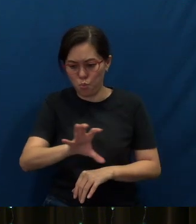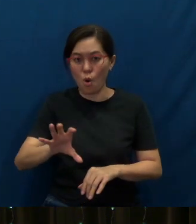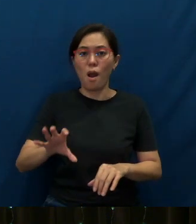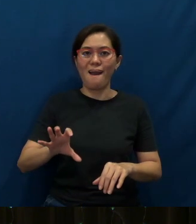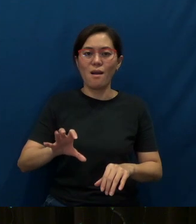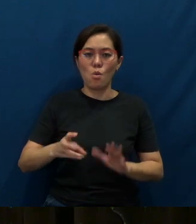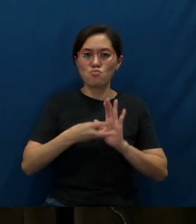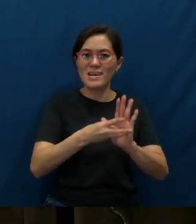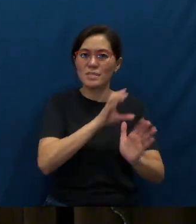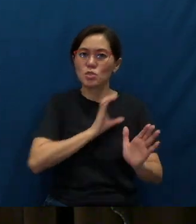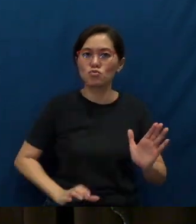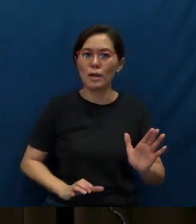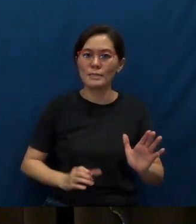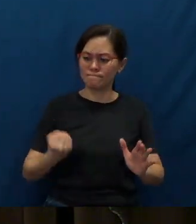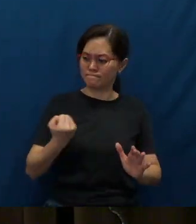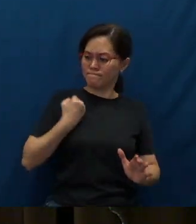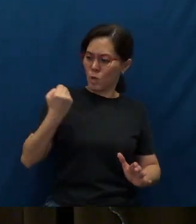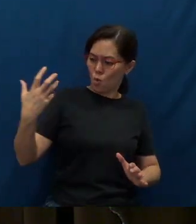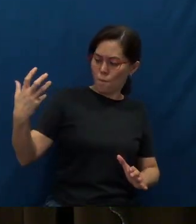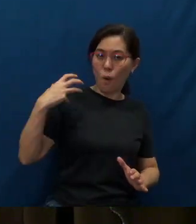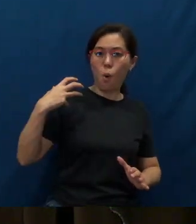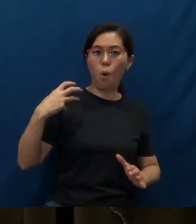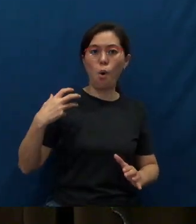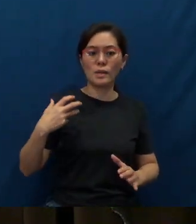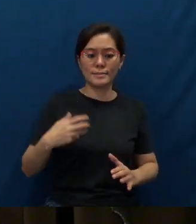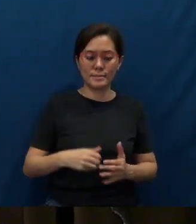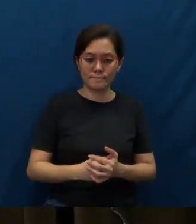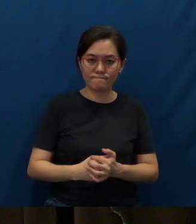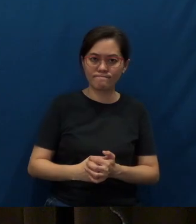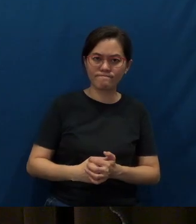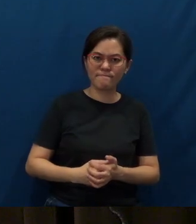Power for boldness in witnessing, power for the conviction of hearts,